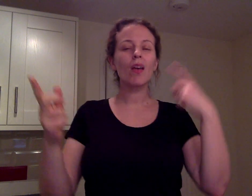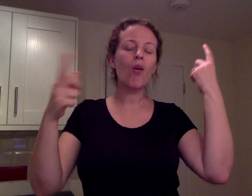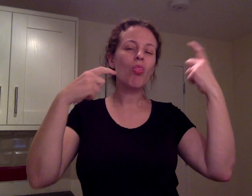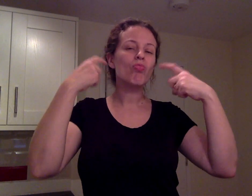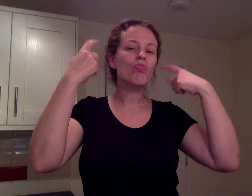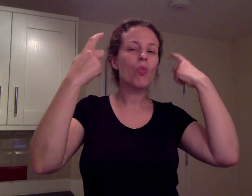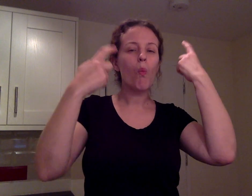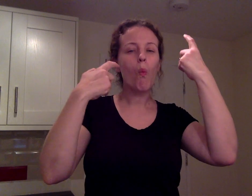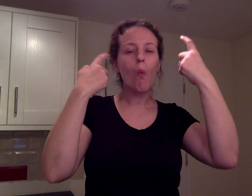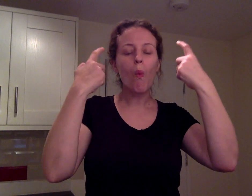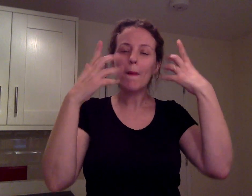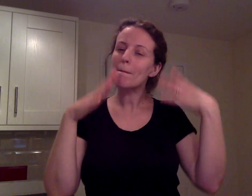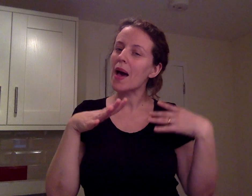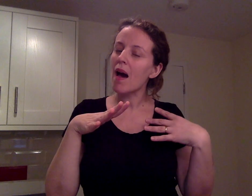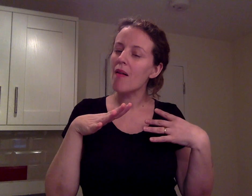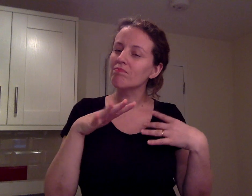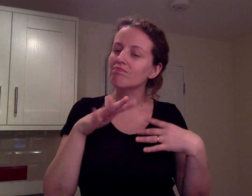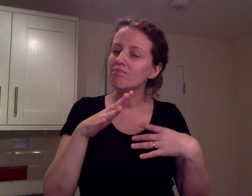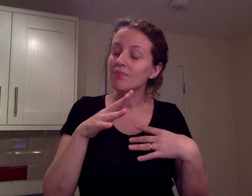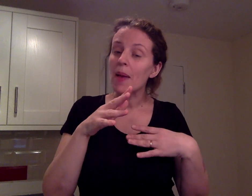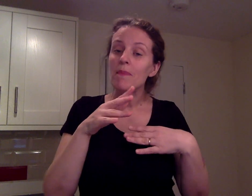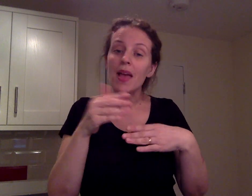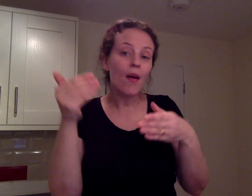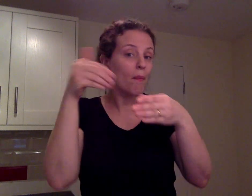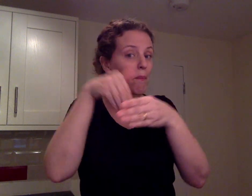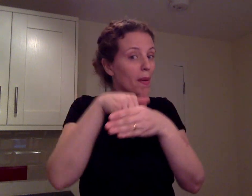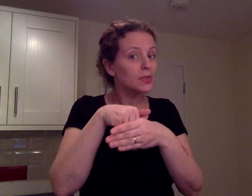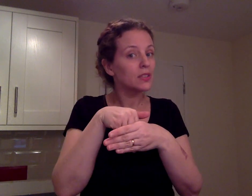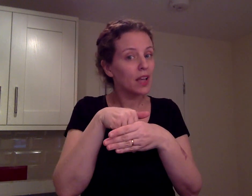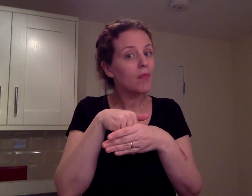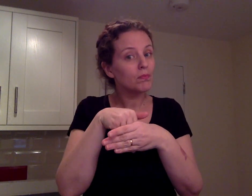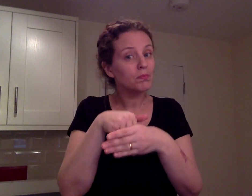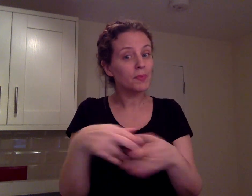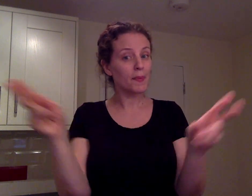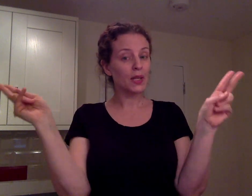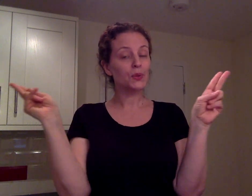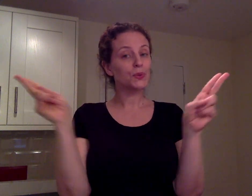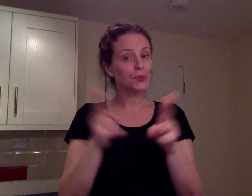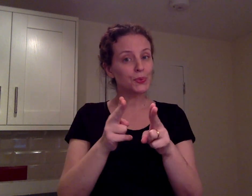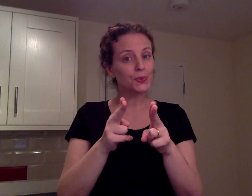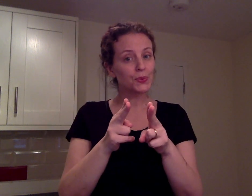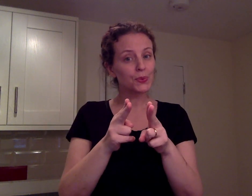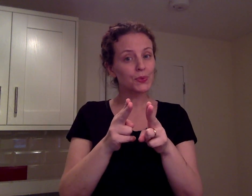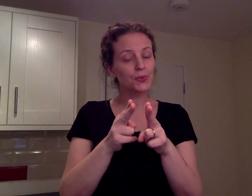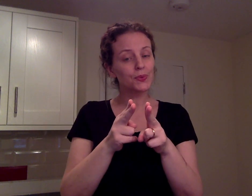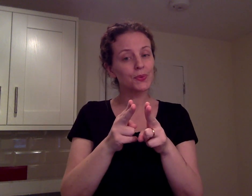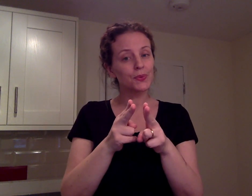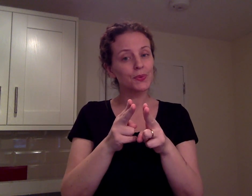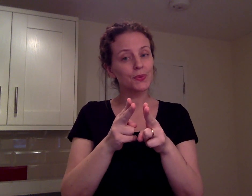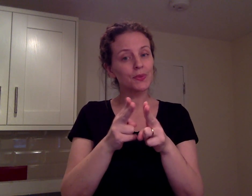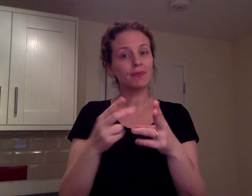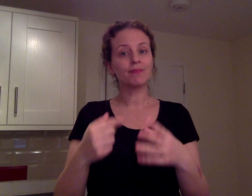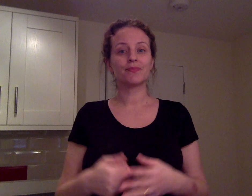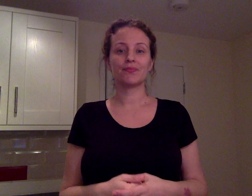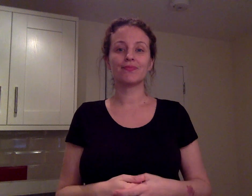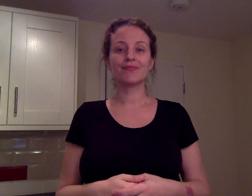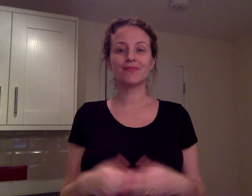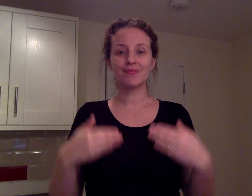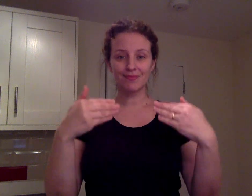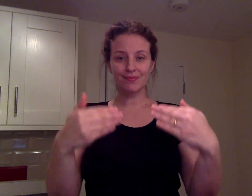Thought about maybe membership, cheeper [reduced.]?